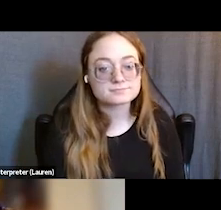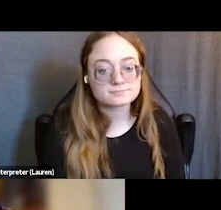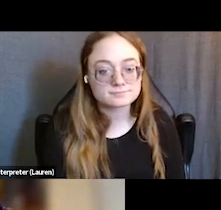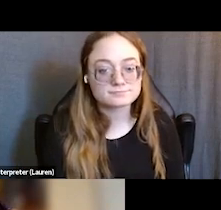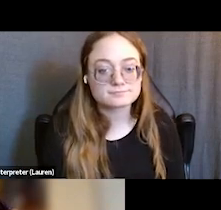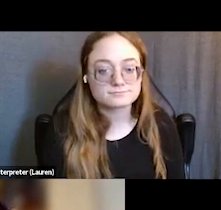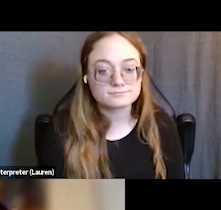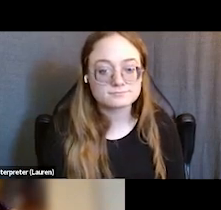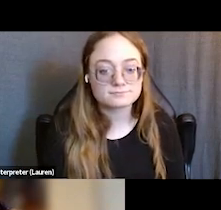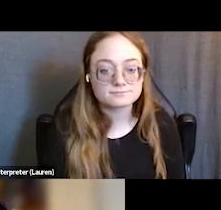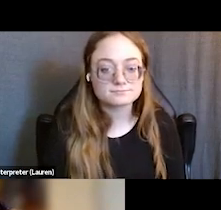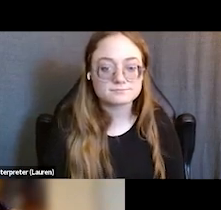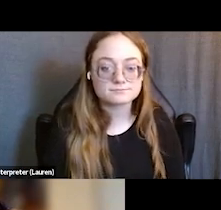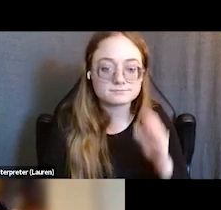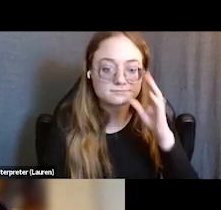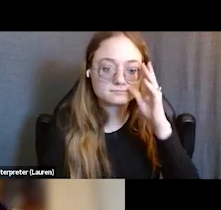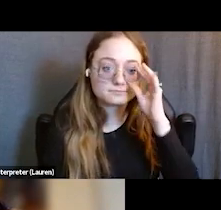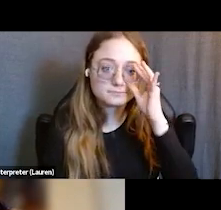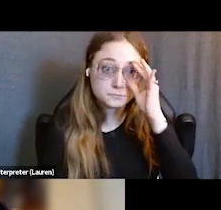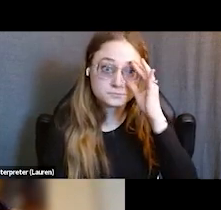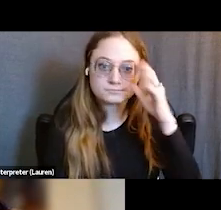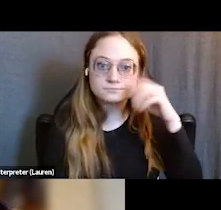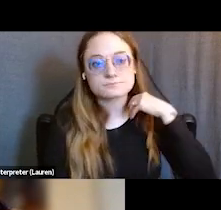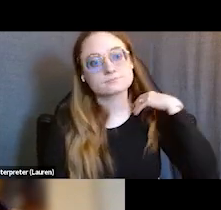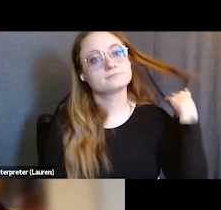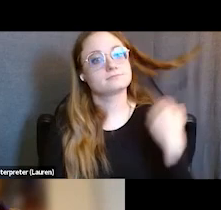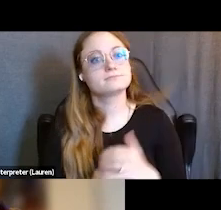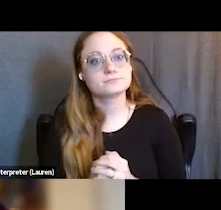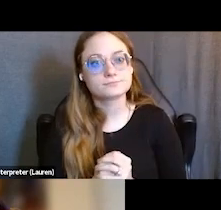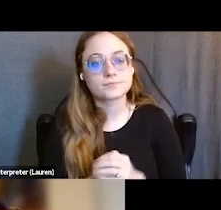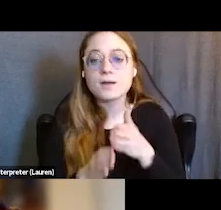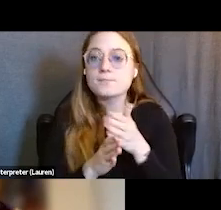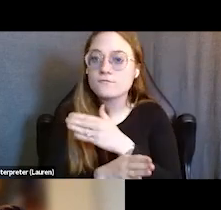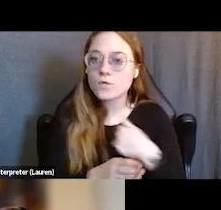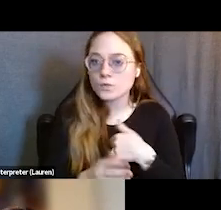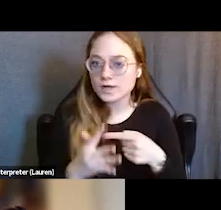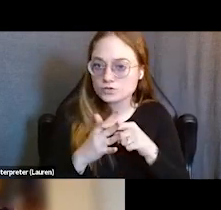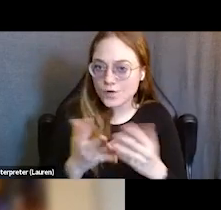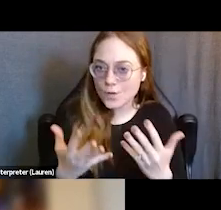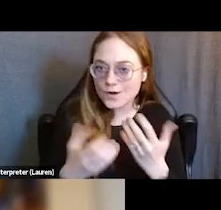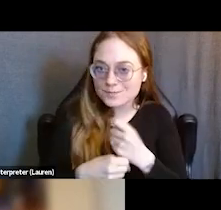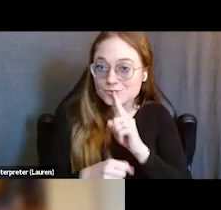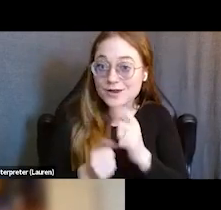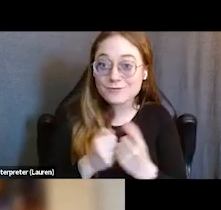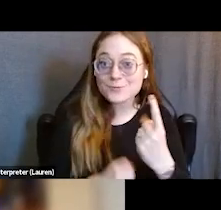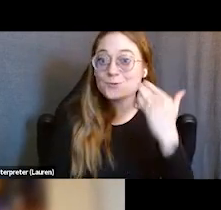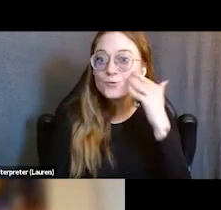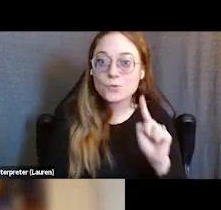And so before we get started, I wanted to make sure that everyone knows to use the Q&A pod if you have any questions,